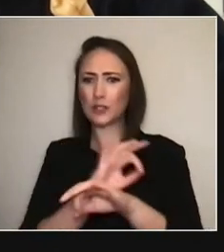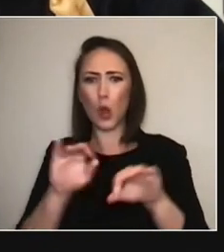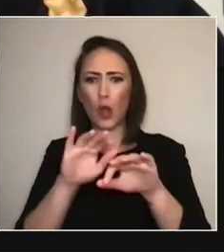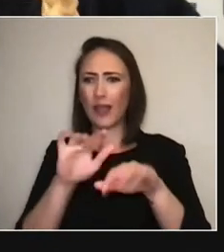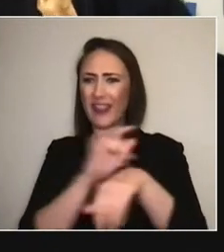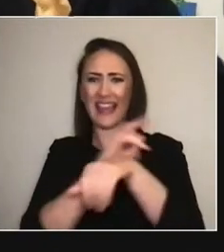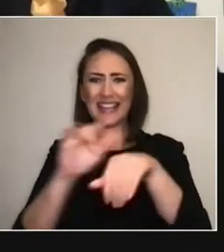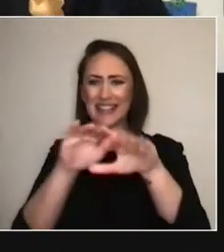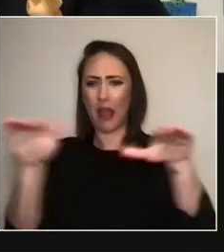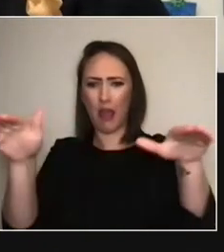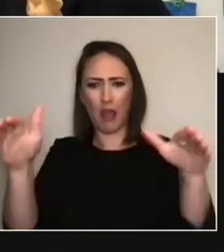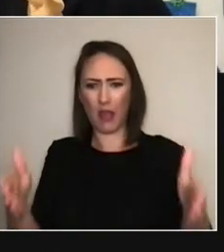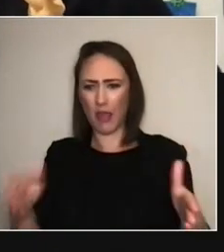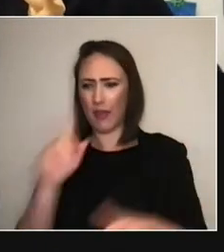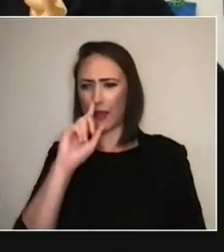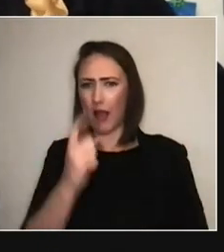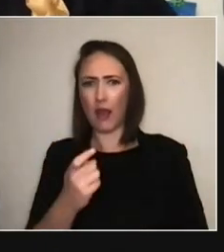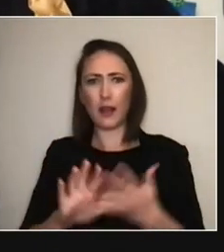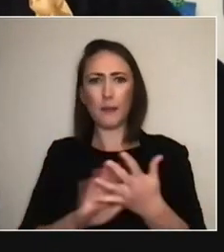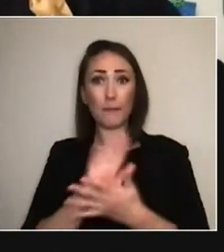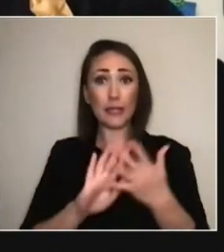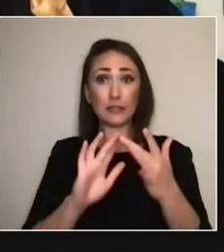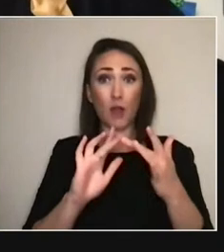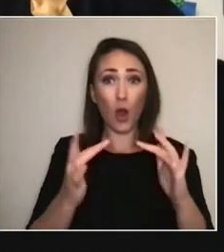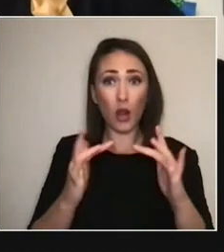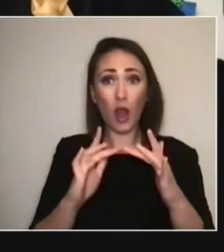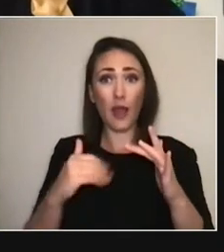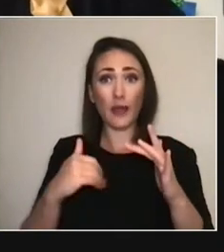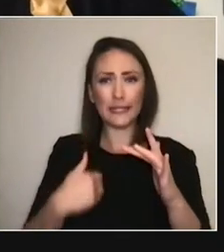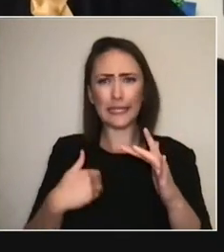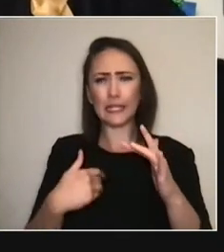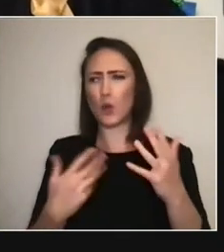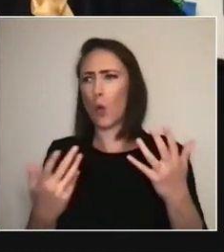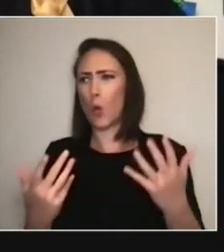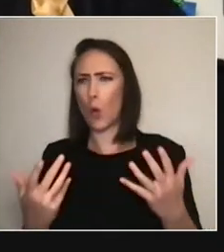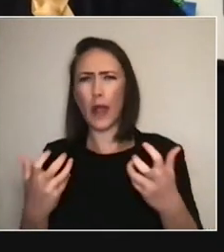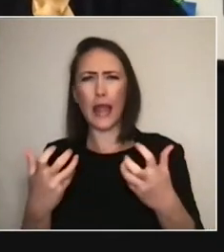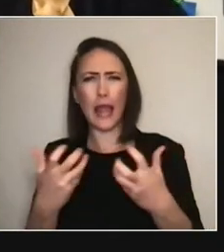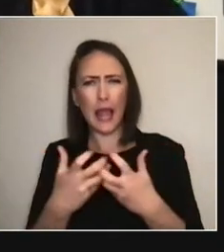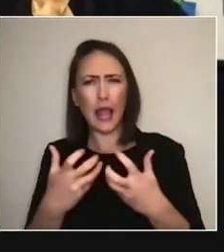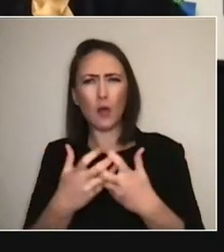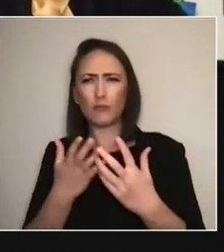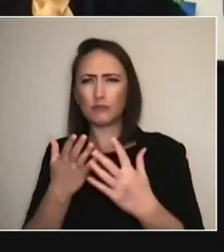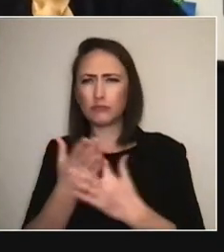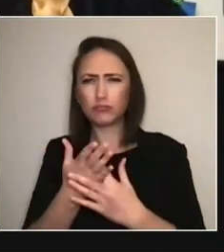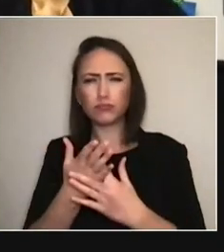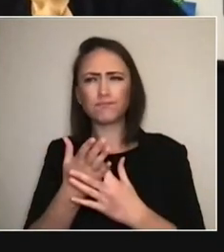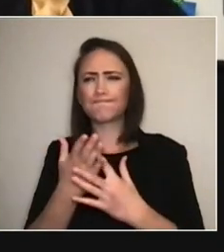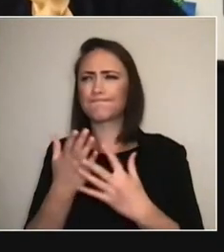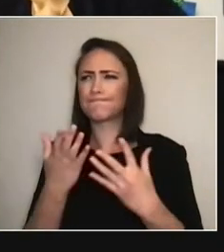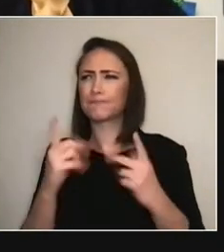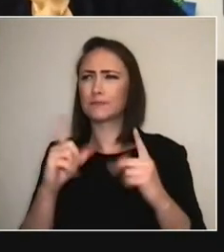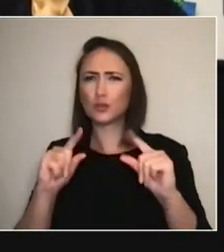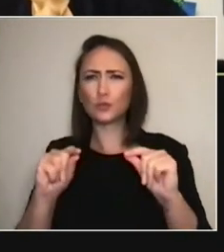'Or am I doing it online?' I think— I know— I heard some on social media in the beginning go,